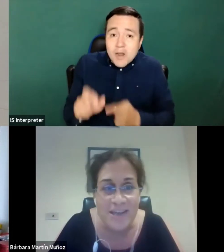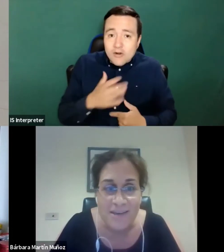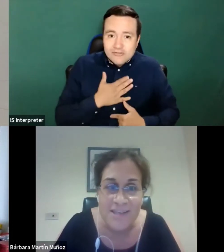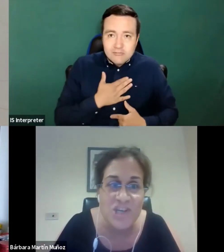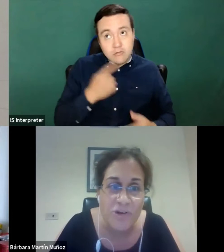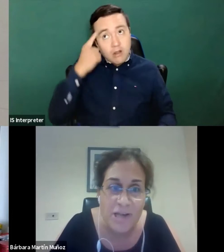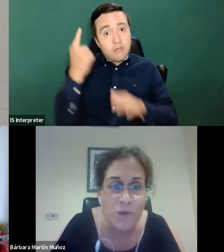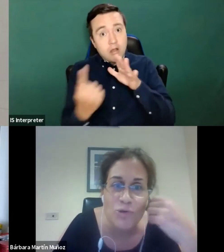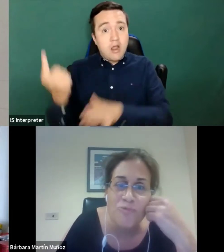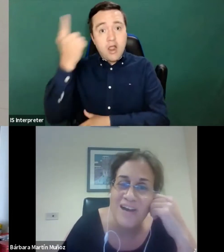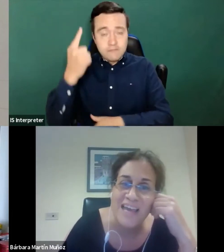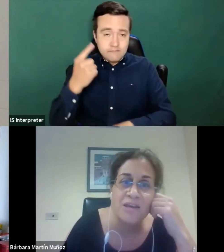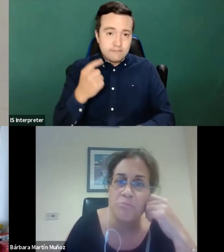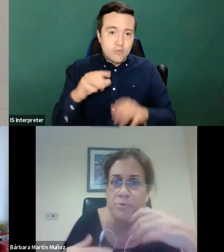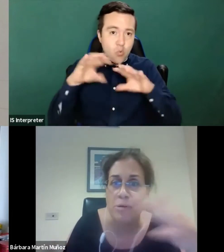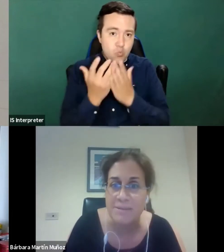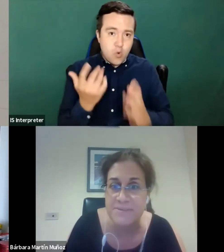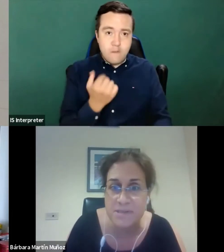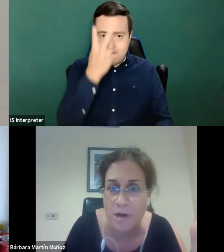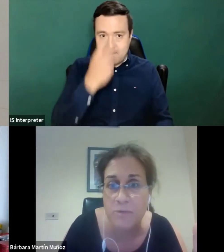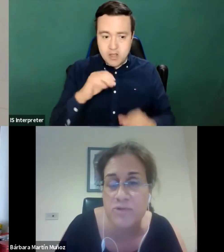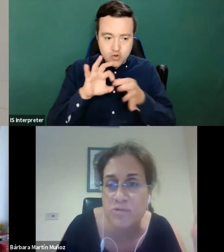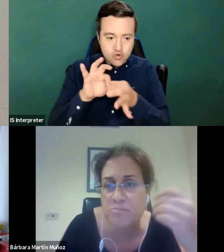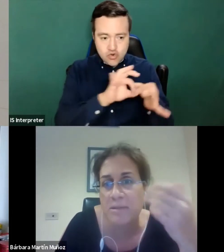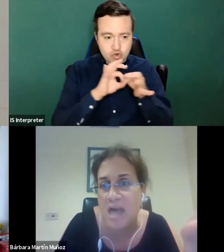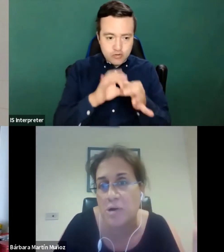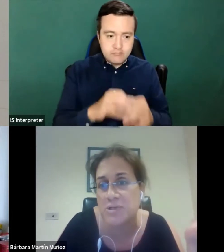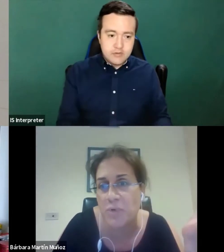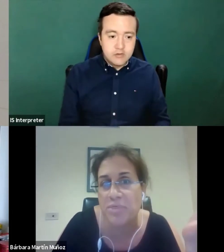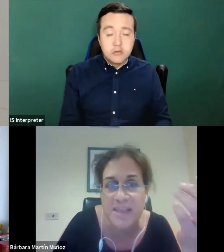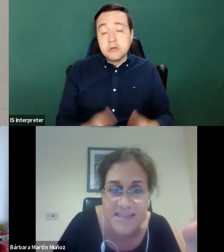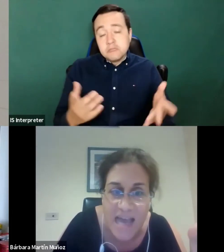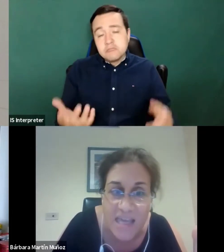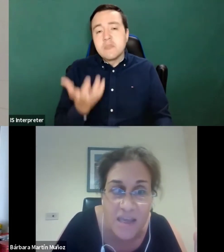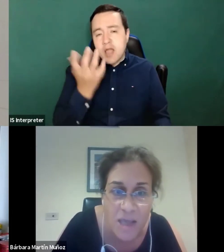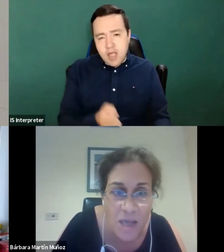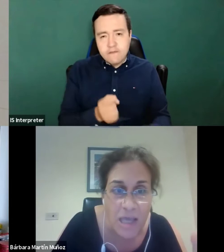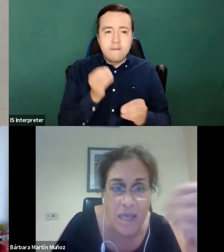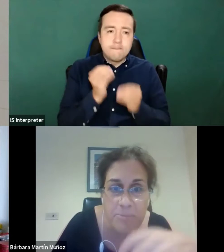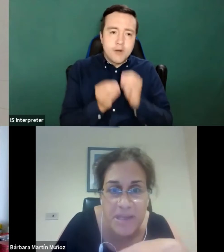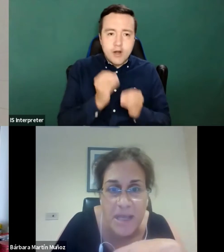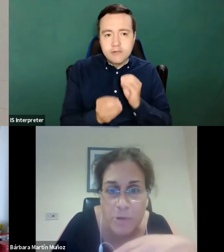internet, in general, you don't find problems caught in doubt, with things like being able